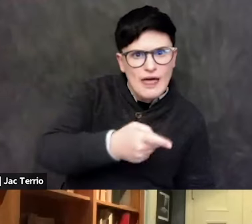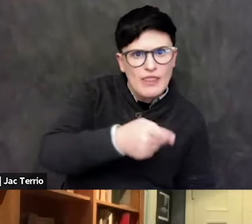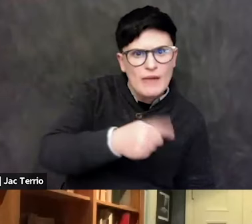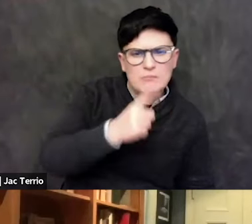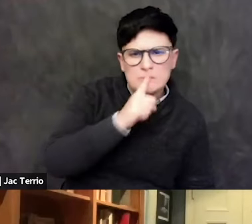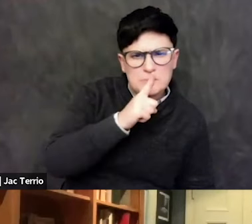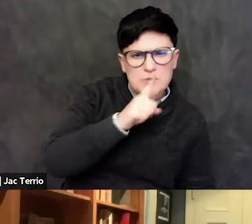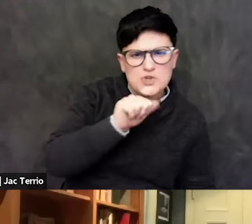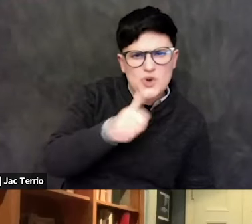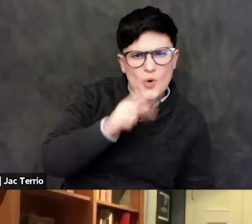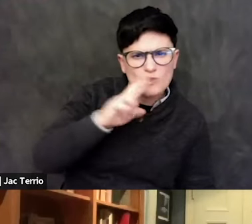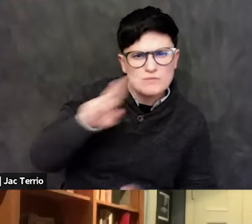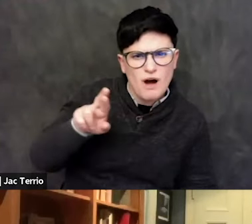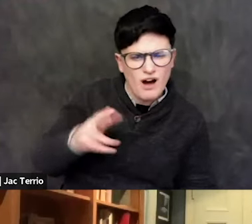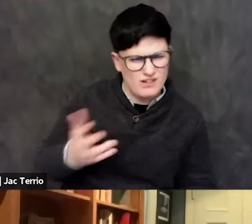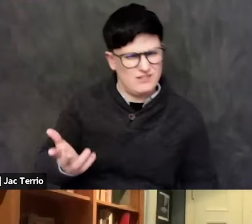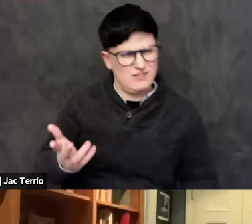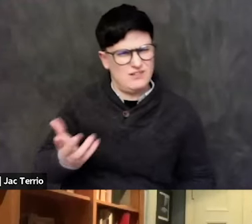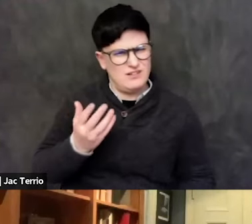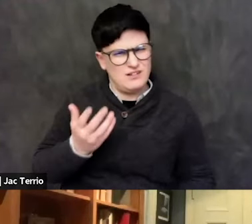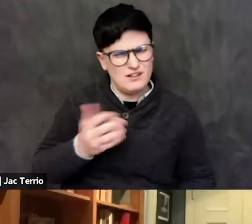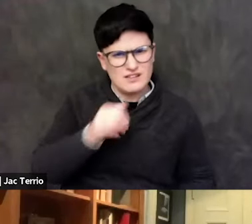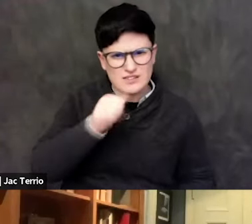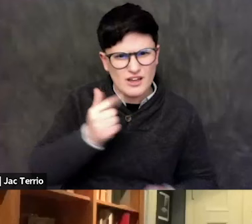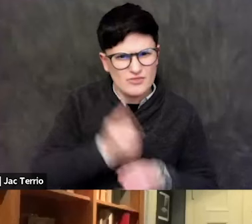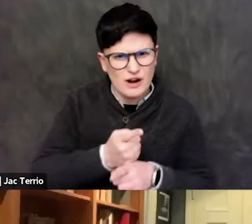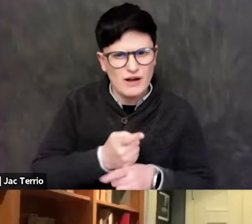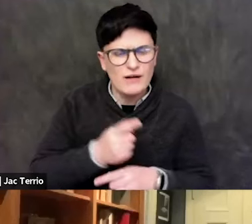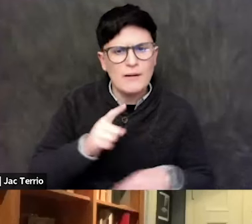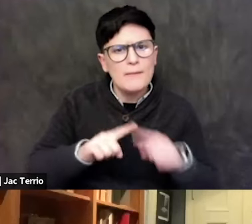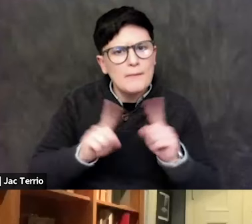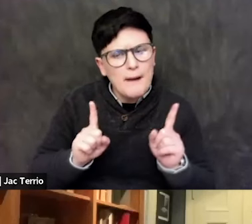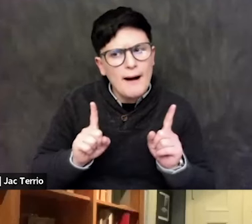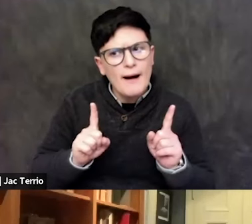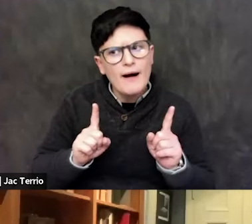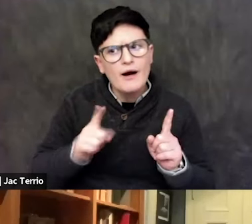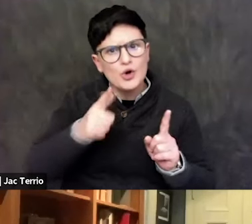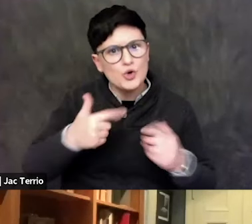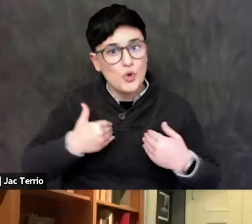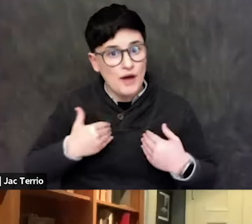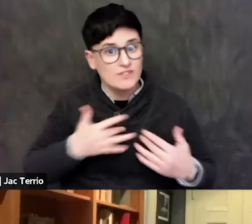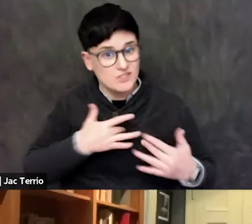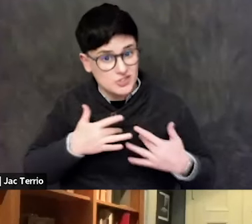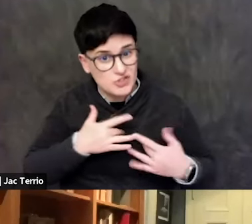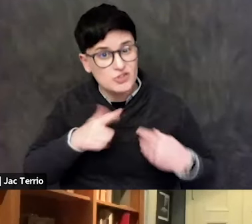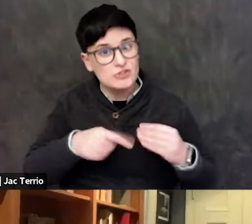But to have concerns about human beings and thinking about, you know,